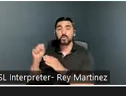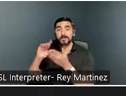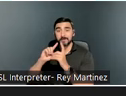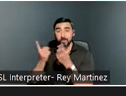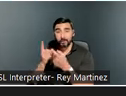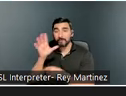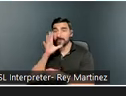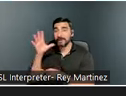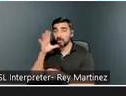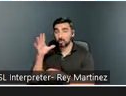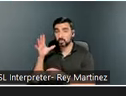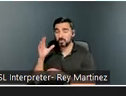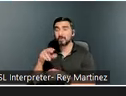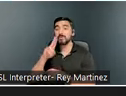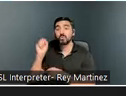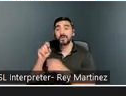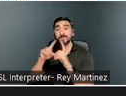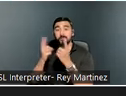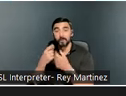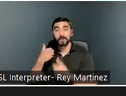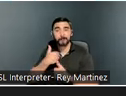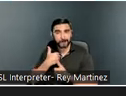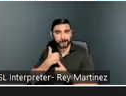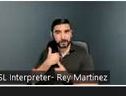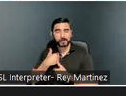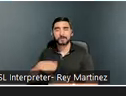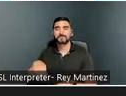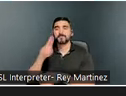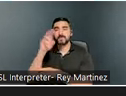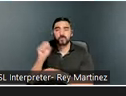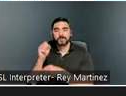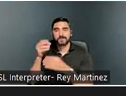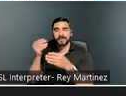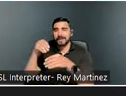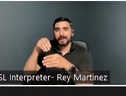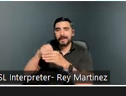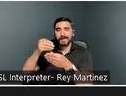the U.S. Department of Veterans Affairs, and the United States Interagency Council on Homelessness.